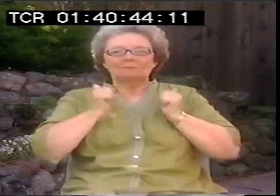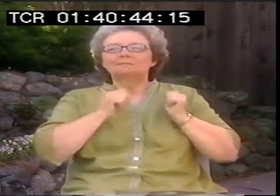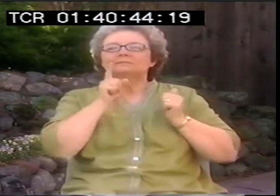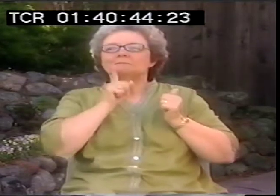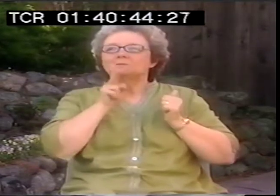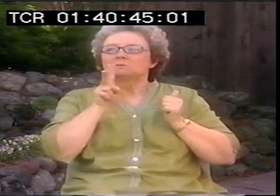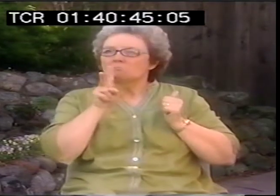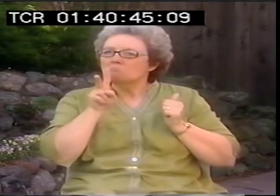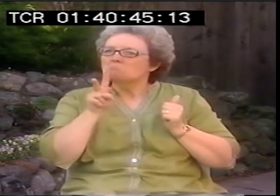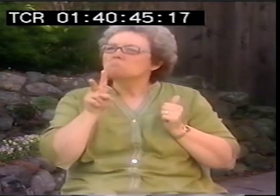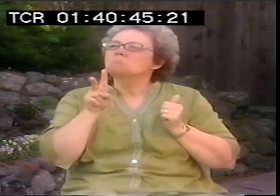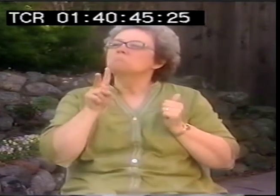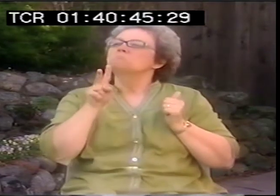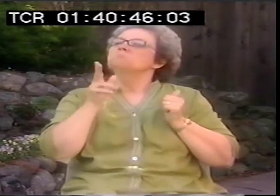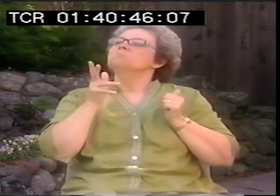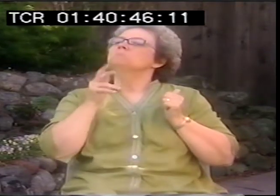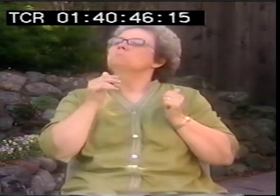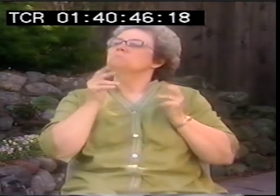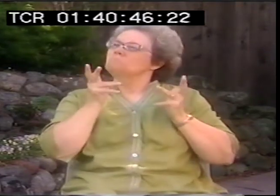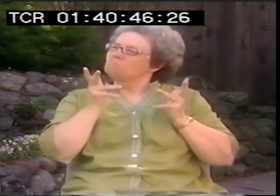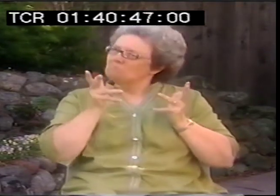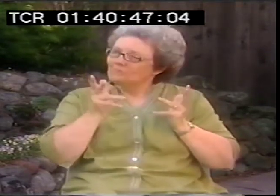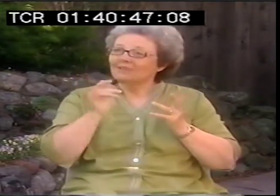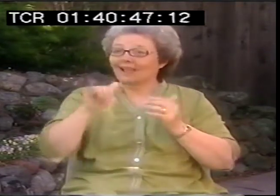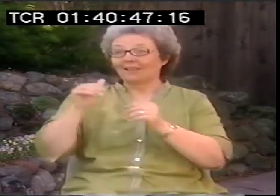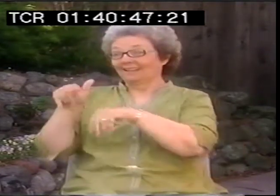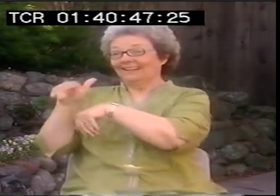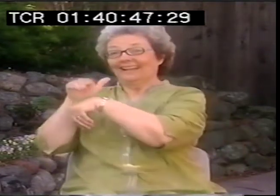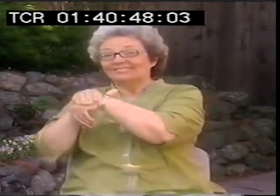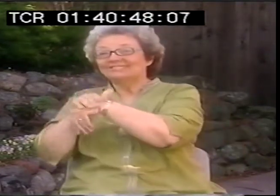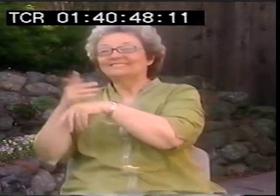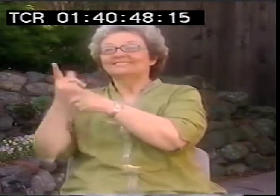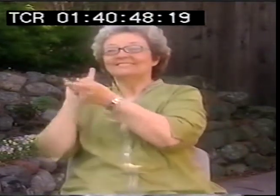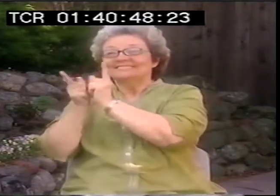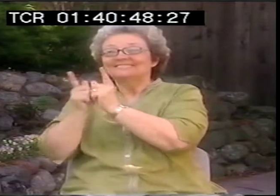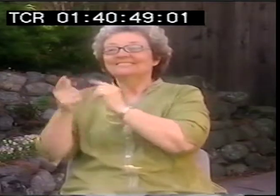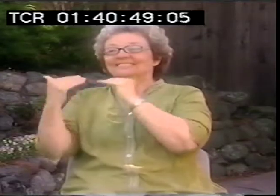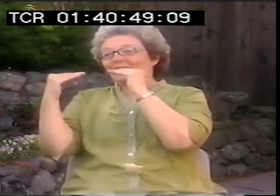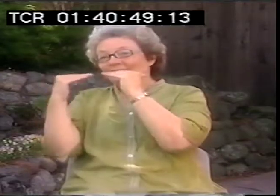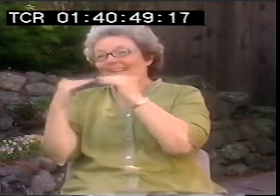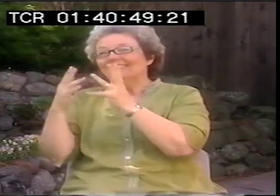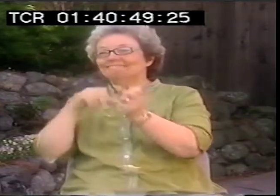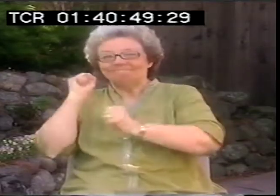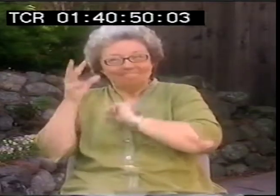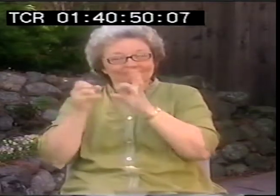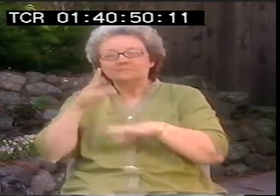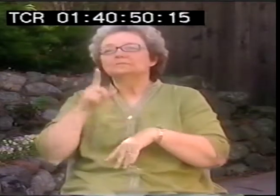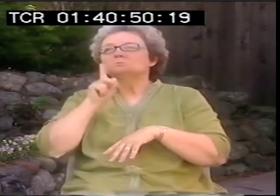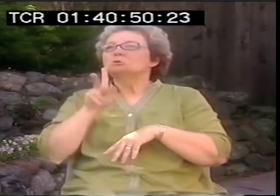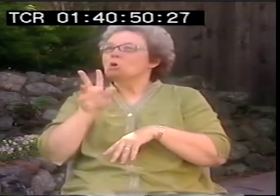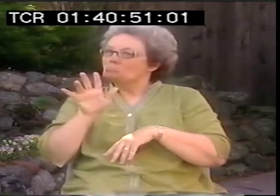in terms of performing for deaf audiences. If I'm doing translations of English poems into ASL, that's nice.